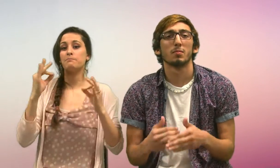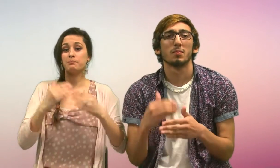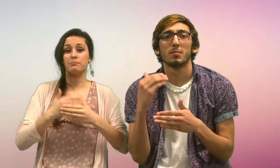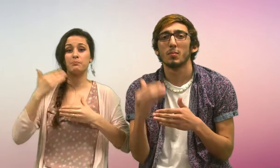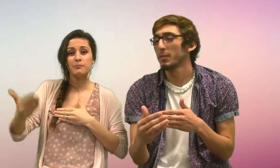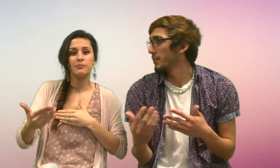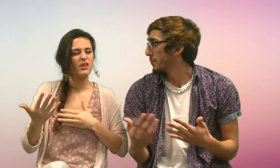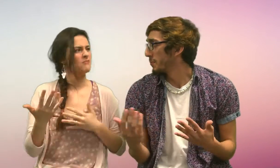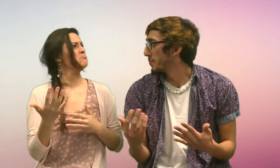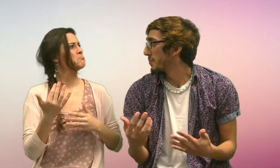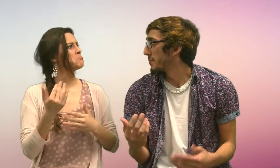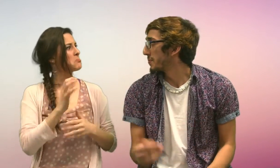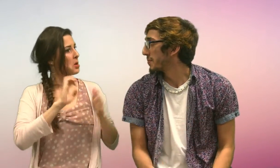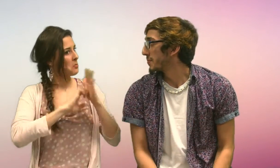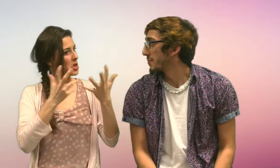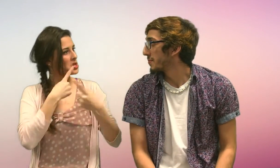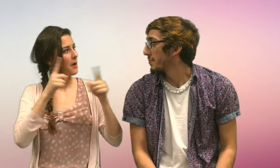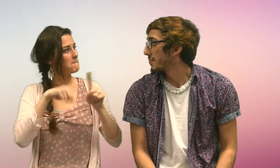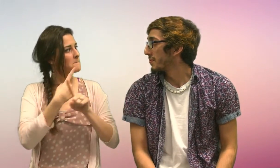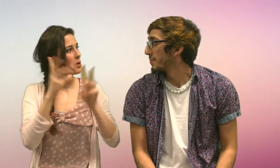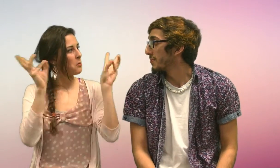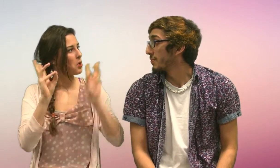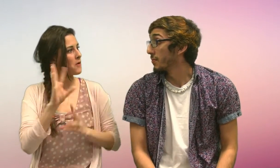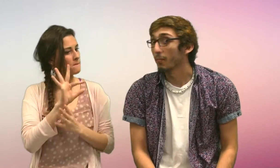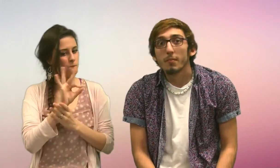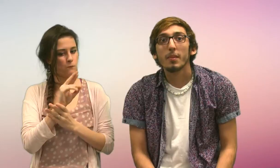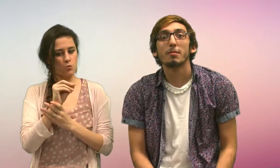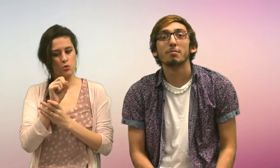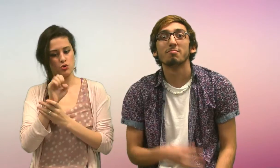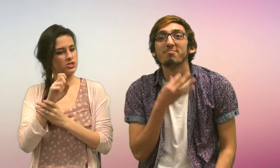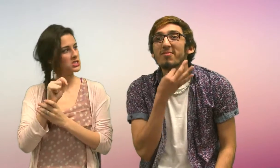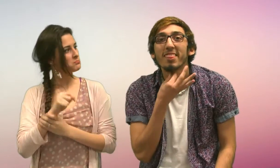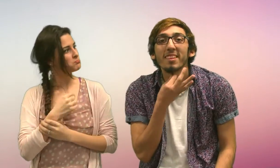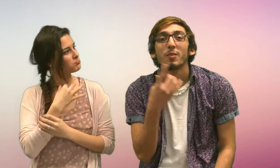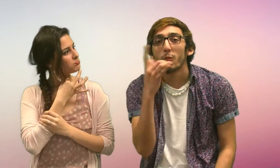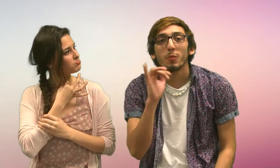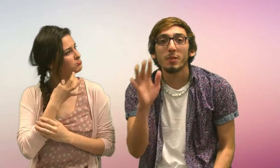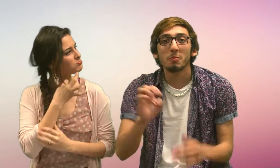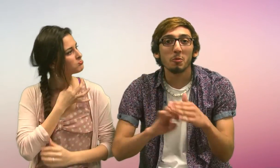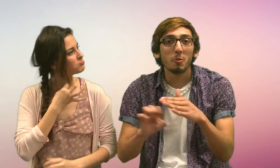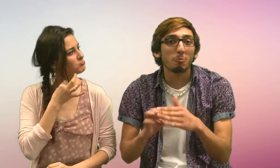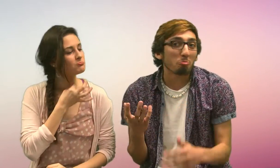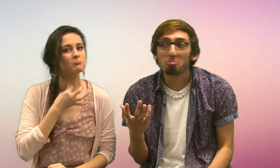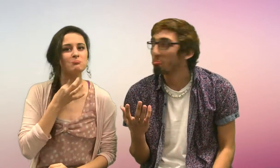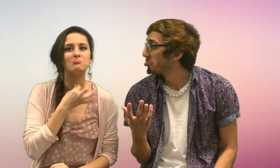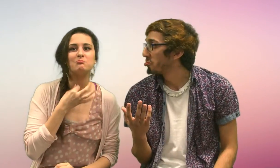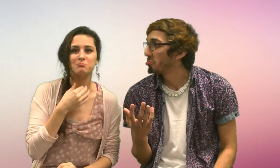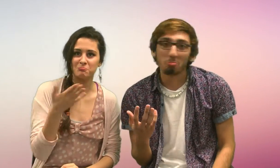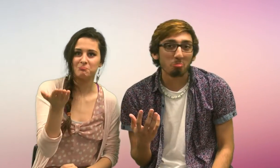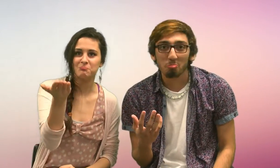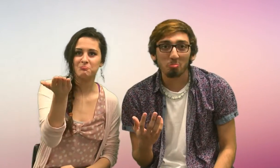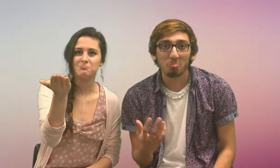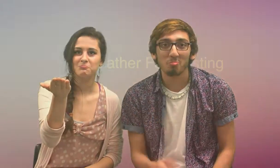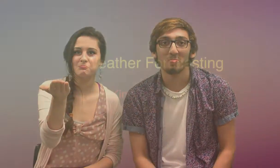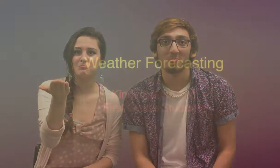What's our next video? Next video will be weather forecast created by Elementary students. Here it is.